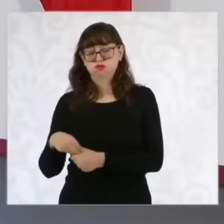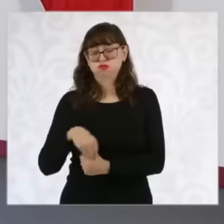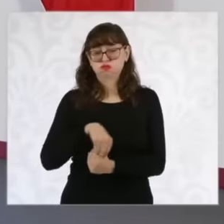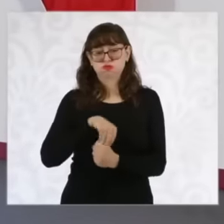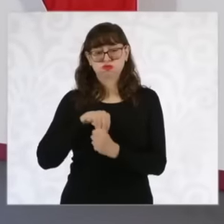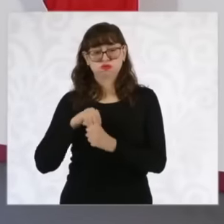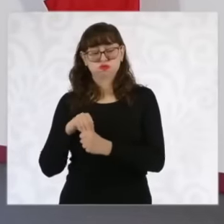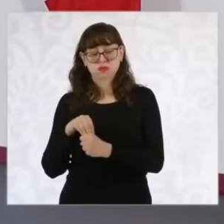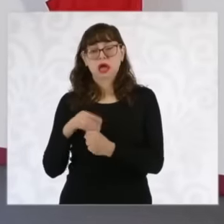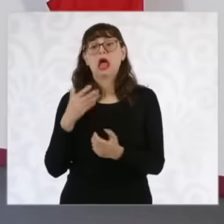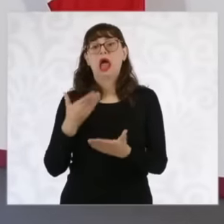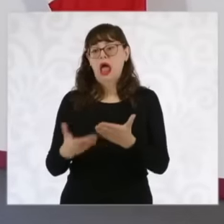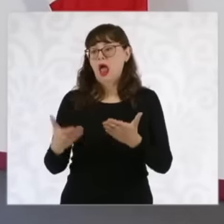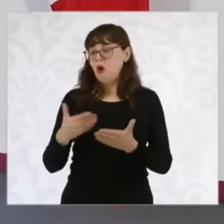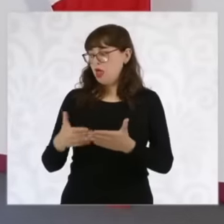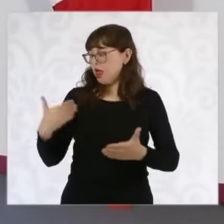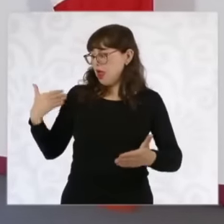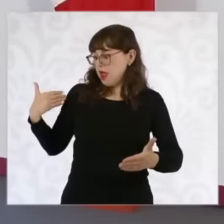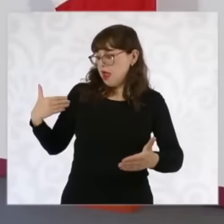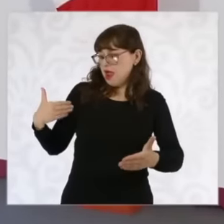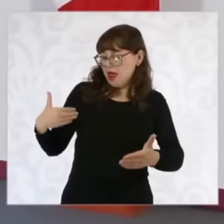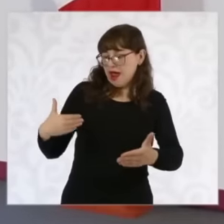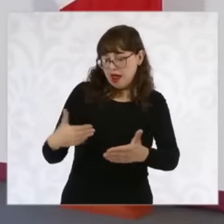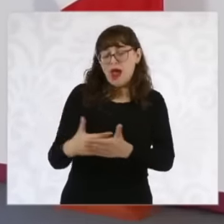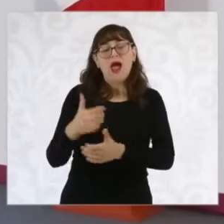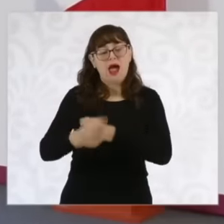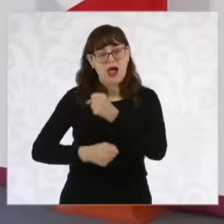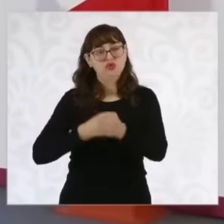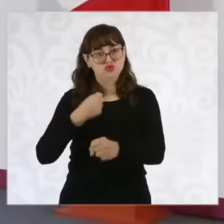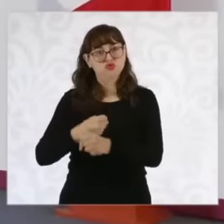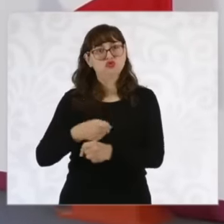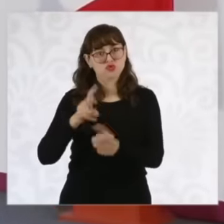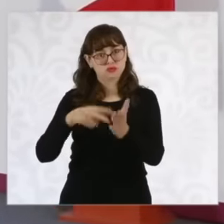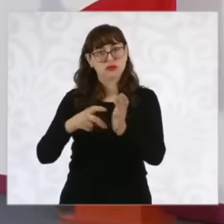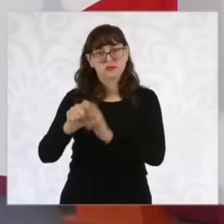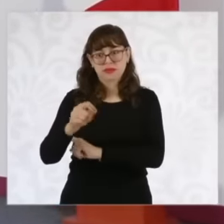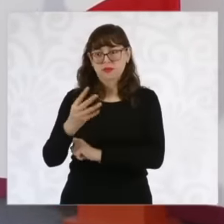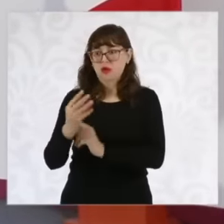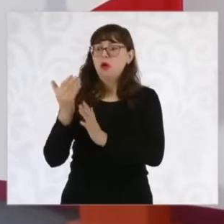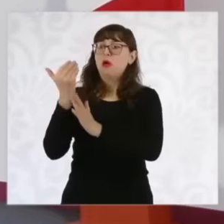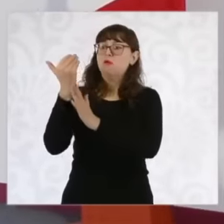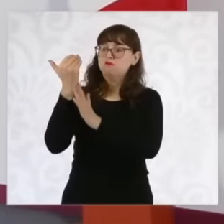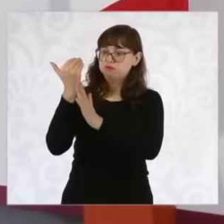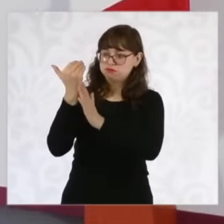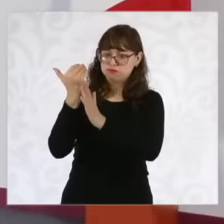comprehensive strategy that we have followed up on has decreased significantly.